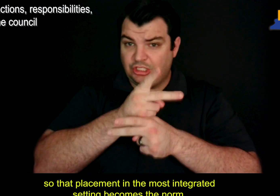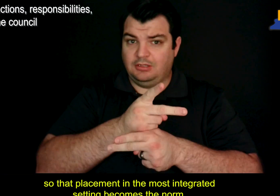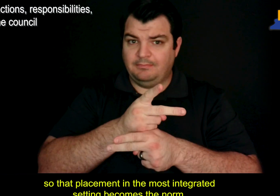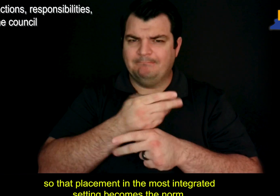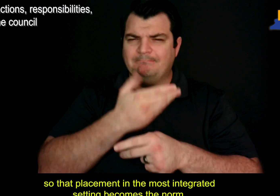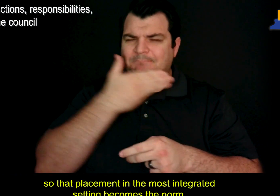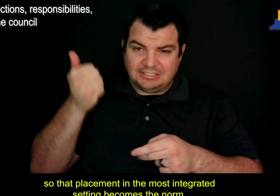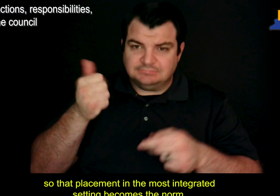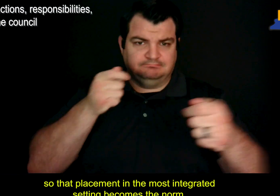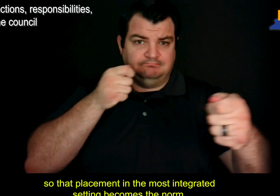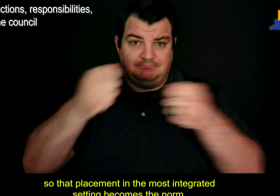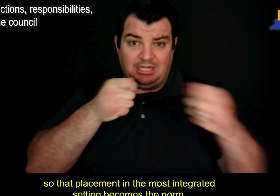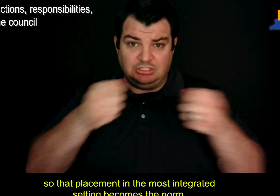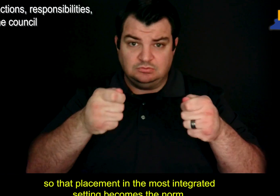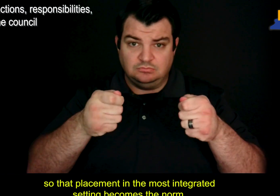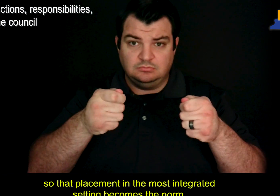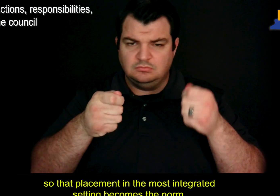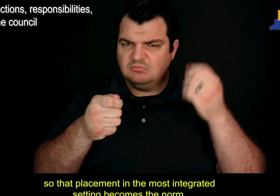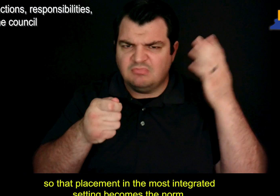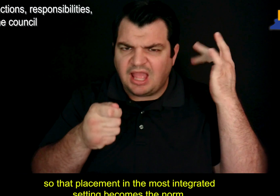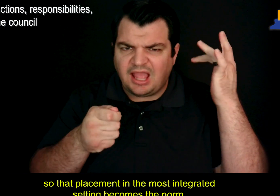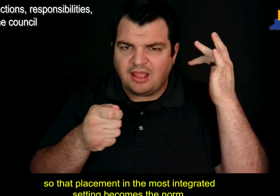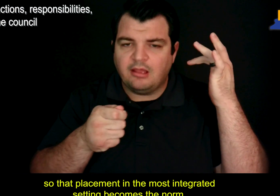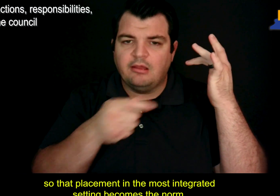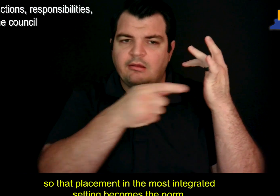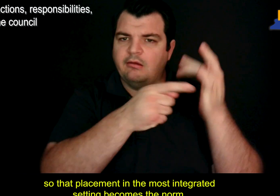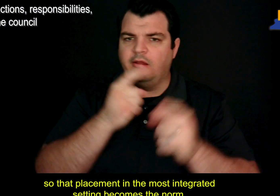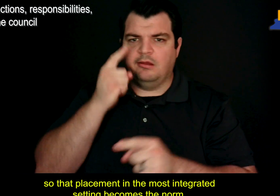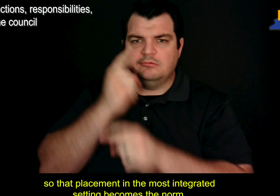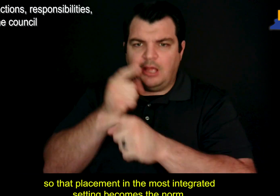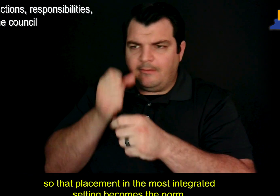so that placement in the most integrated setting becomes the norm.